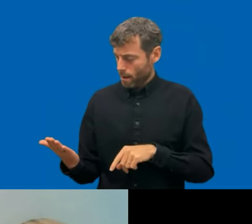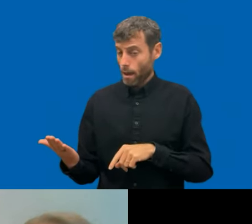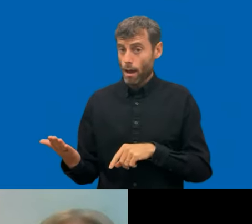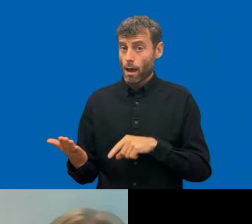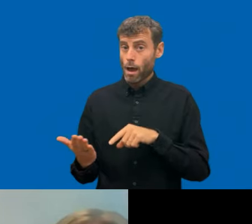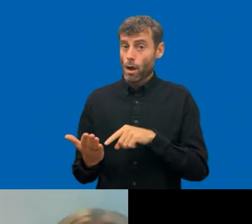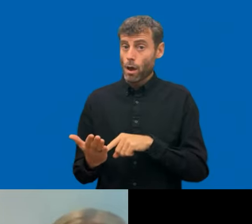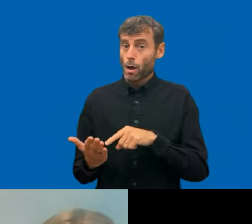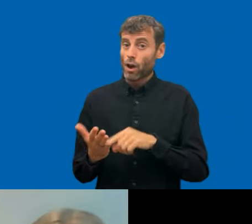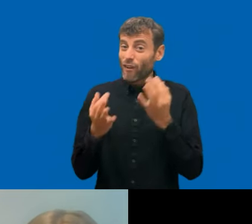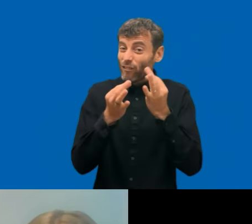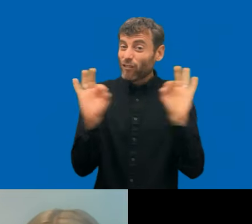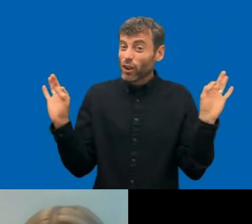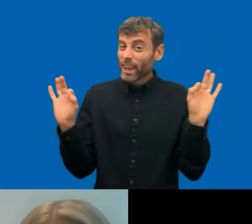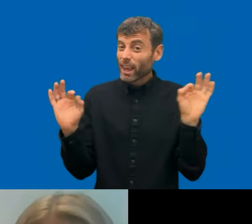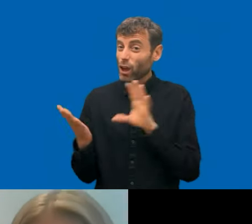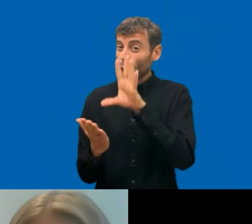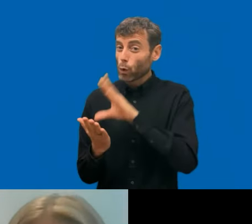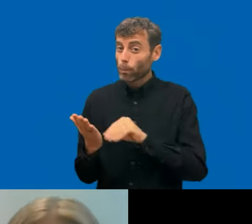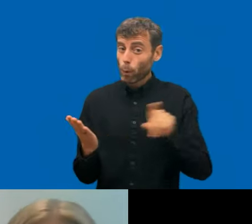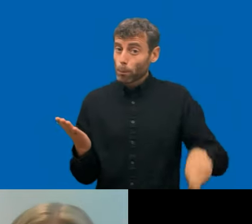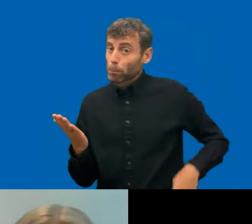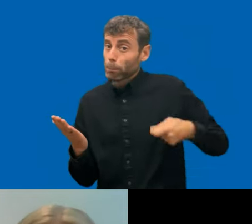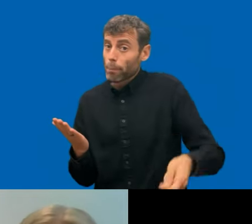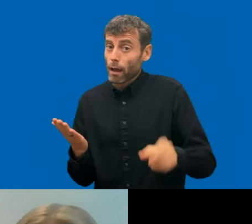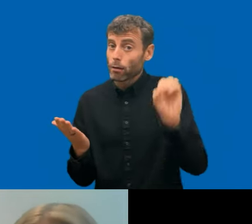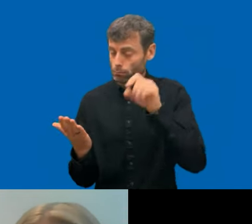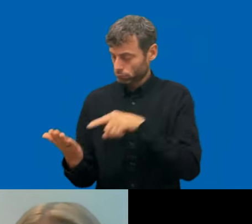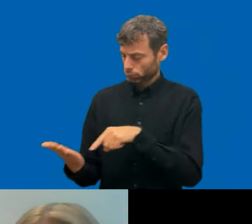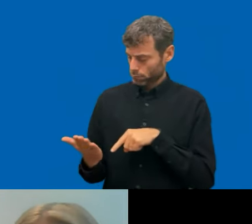For free. So they get this and they can pass it on to their supplier and